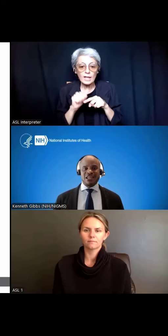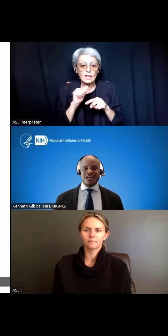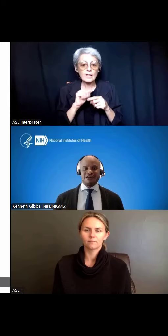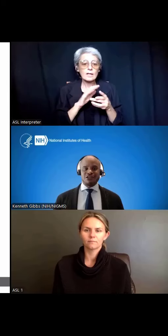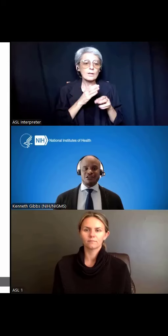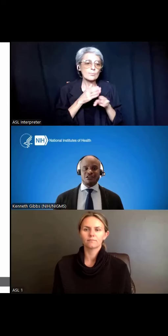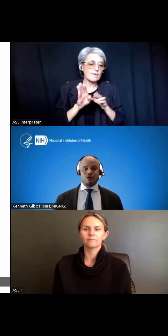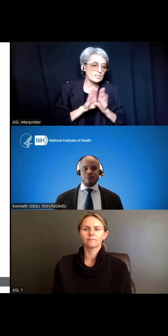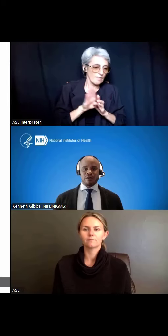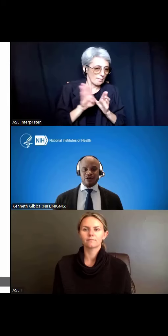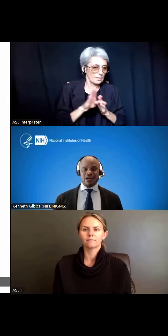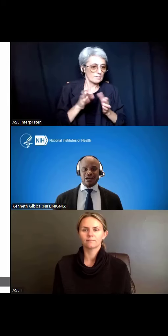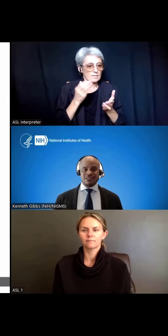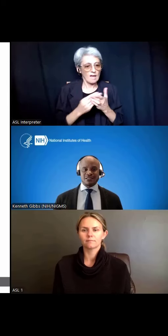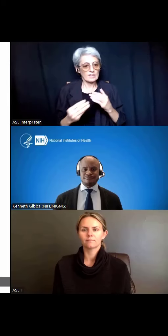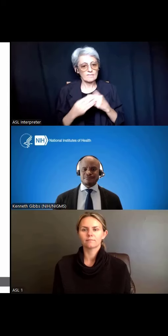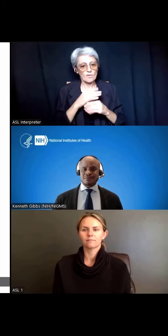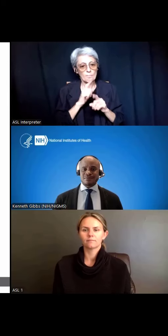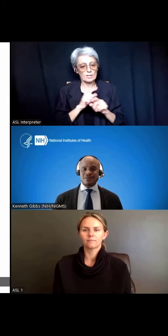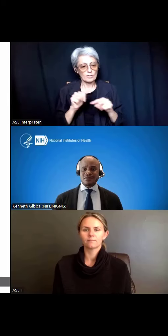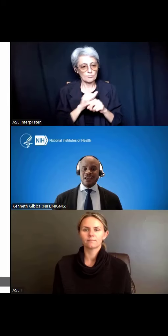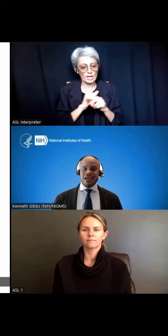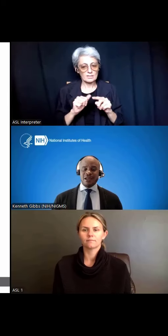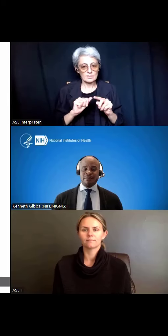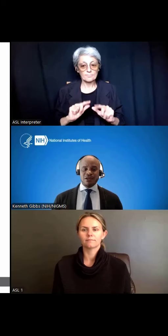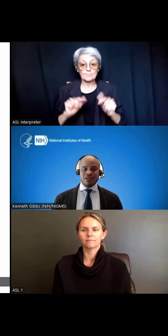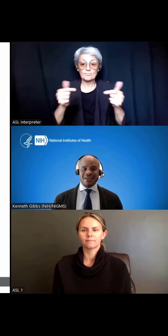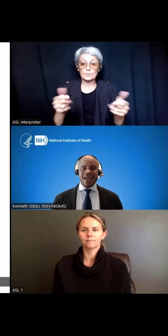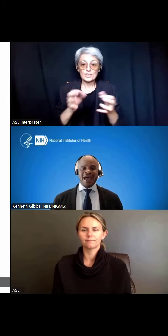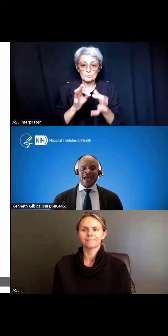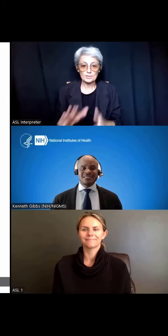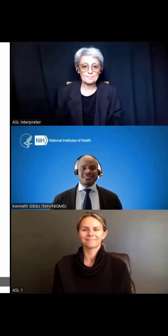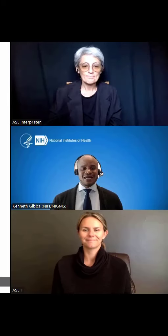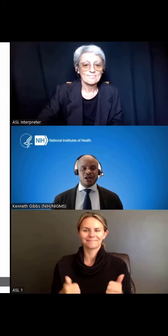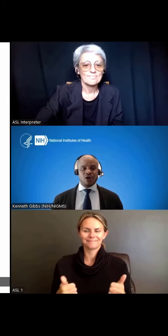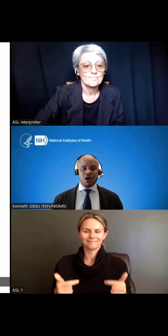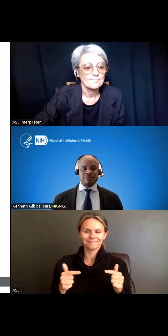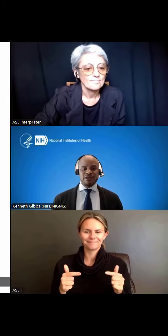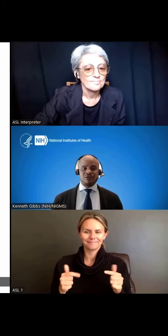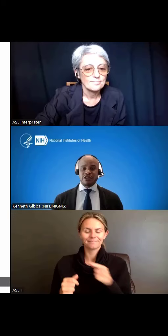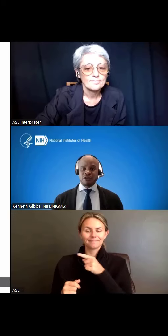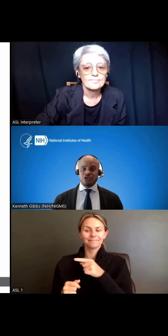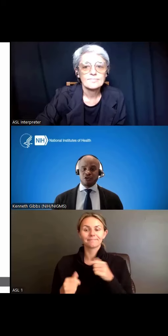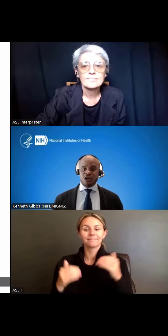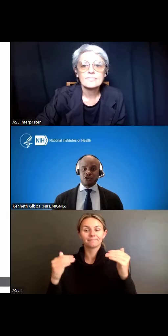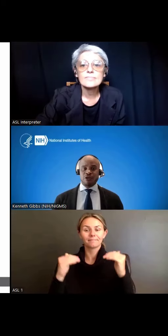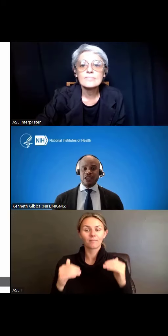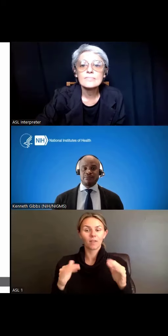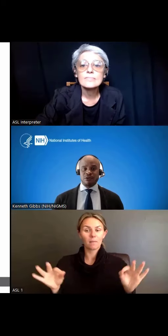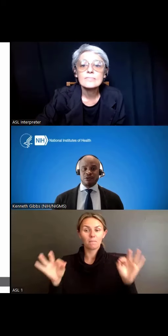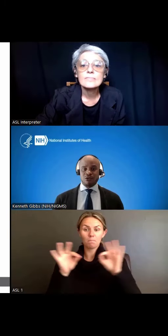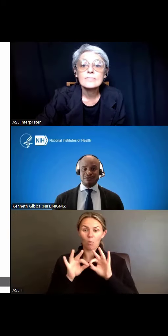evidence-informed mentoring practices. And importantly, access to high-quality mentoring through structured training programs,